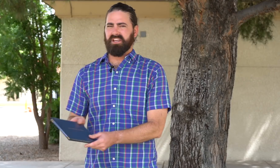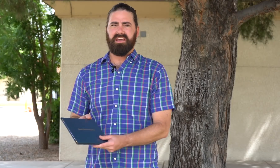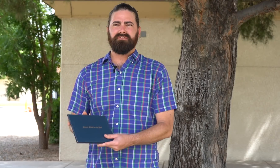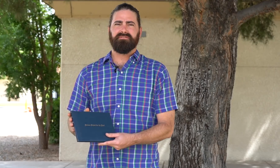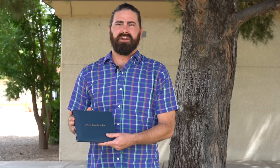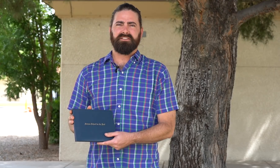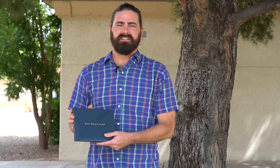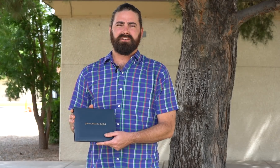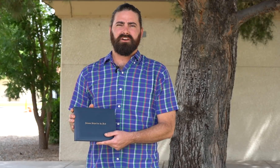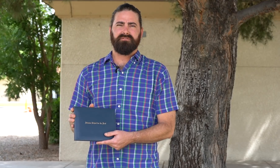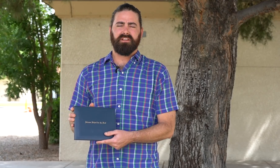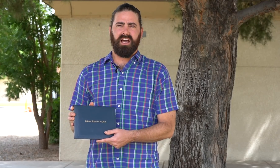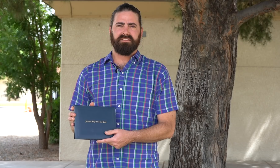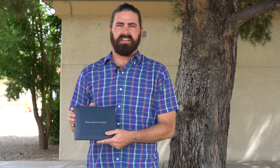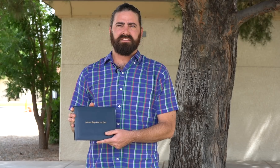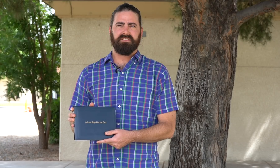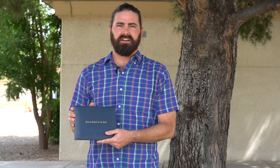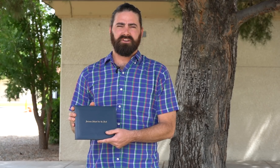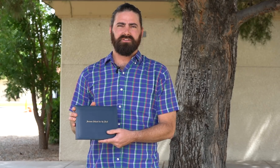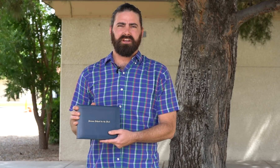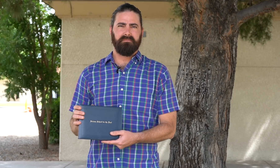JOSE FRANCISCO VELAZQUEZ ACUNA